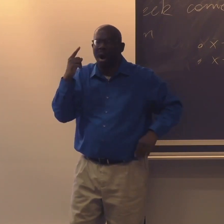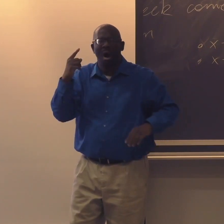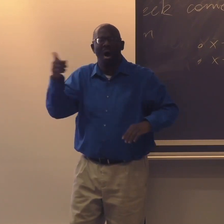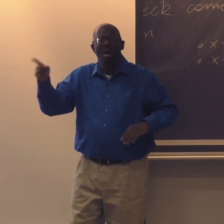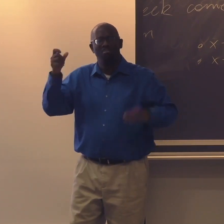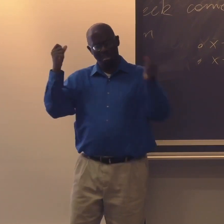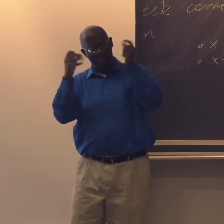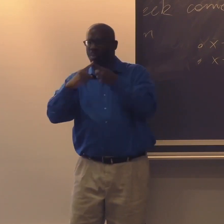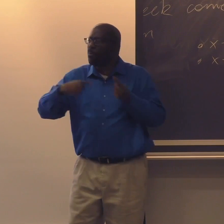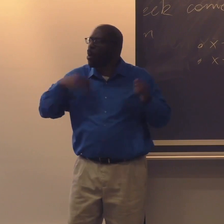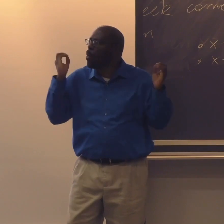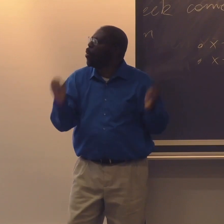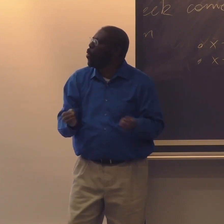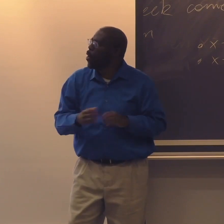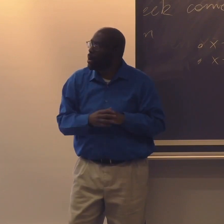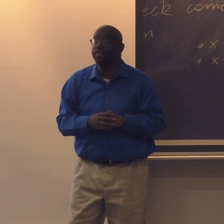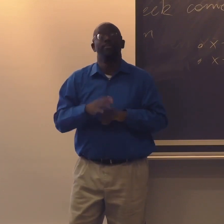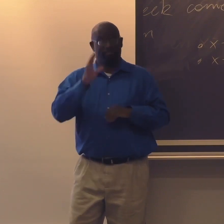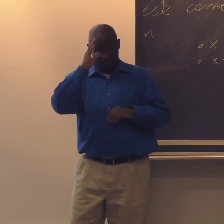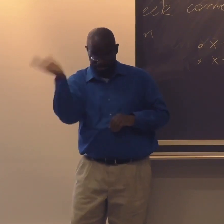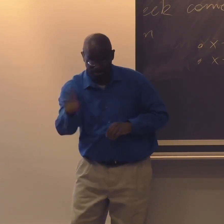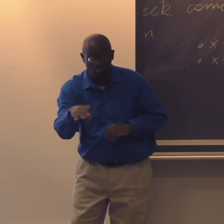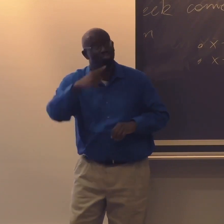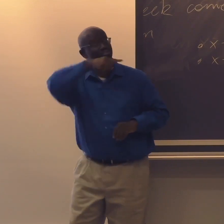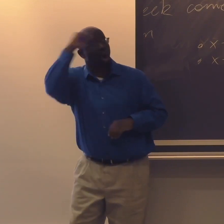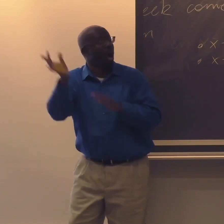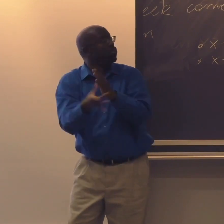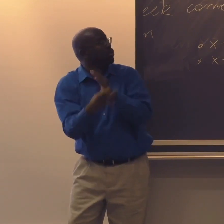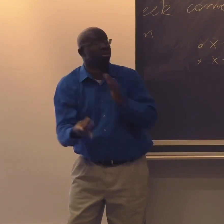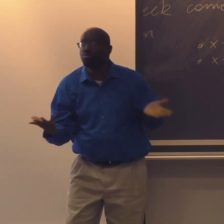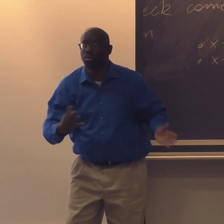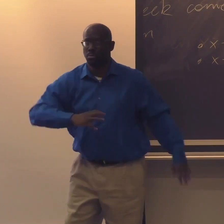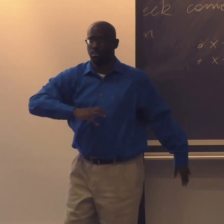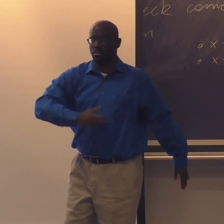never seen Black people sign that way to me.